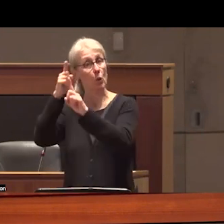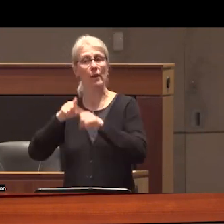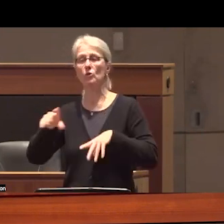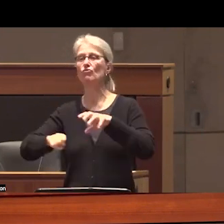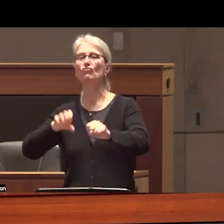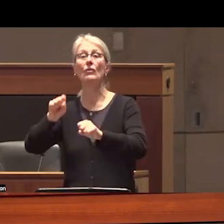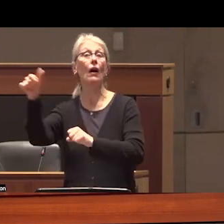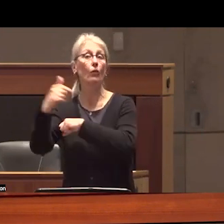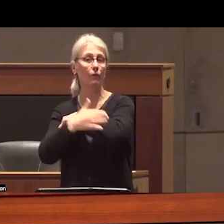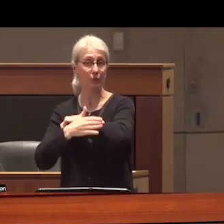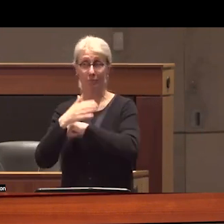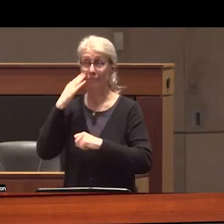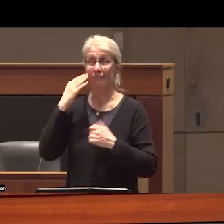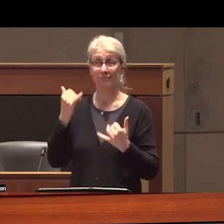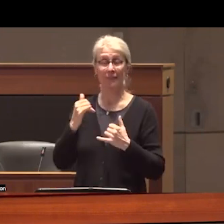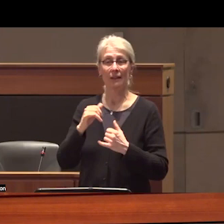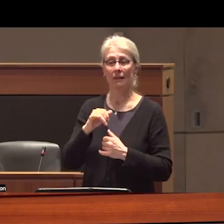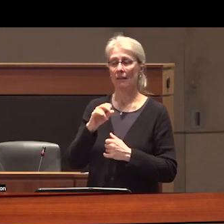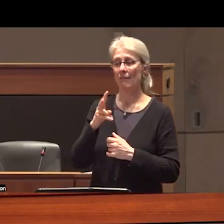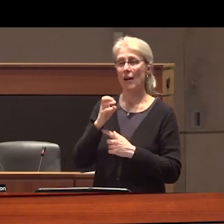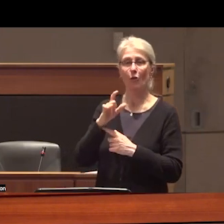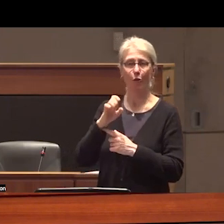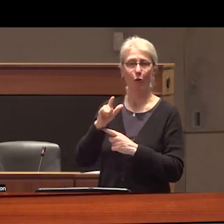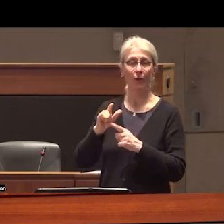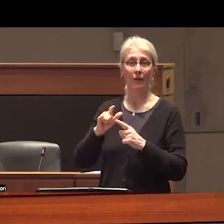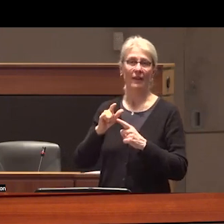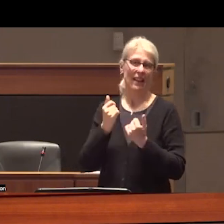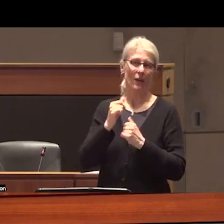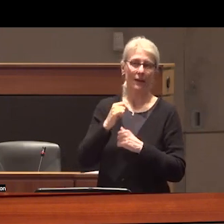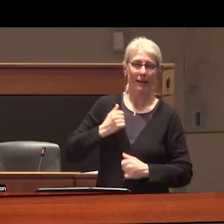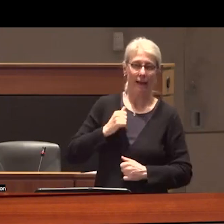may be familiar with the now viral meme Canada is just three oil and gas companies in a trench coat